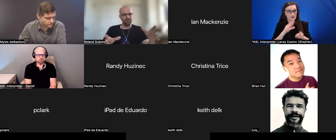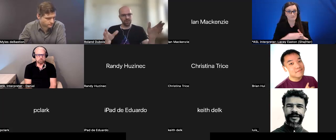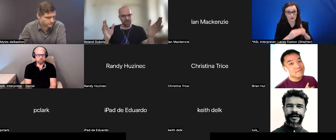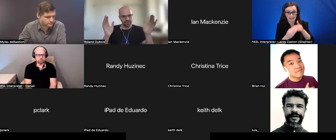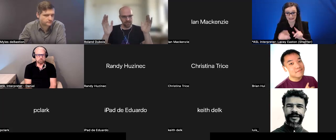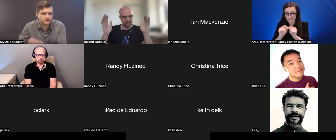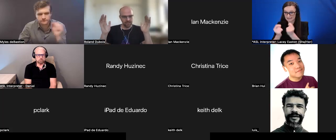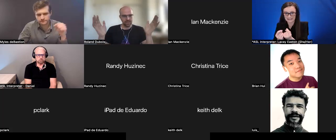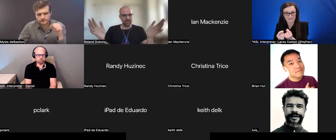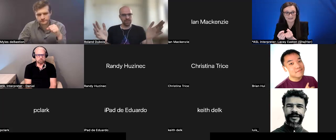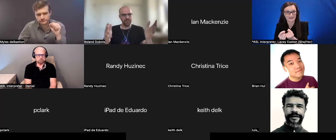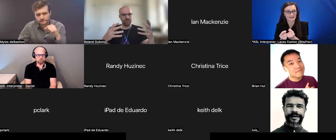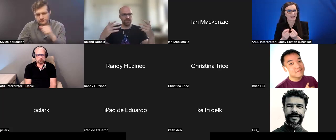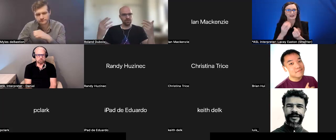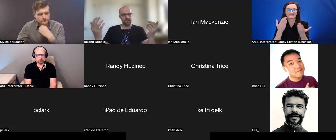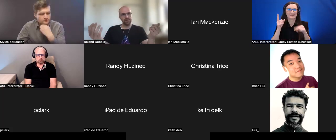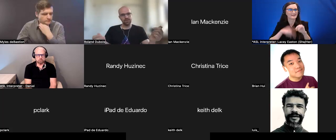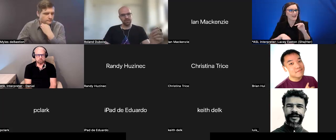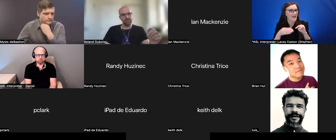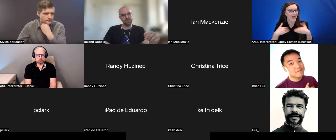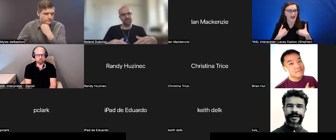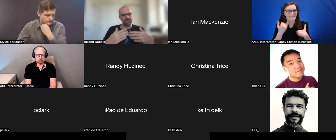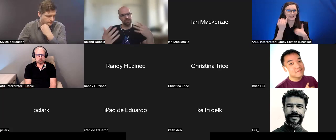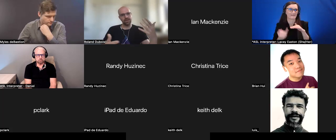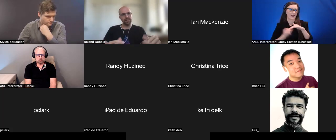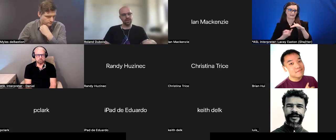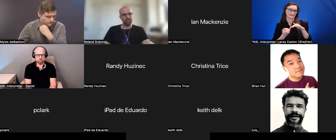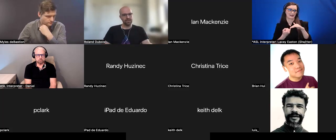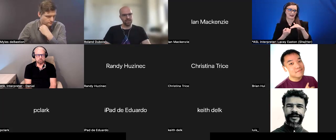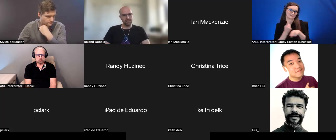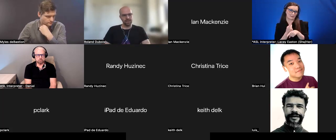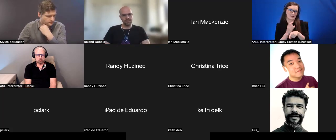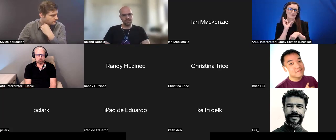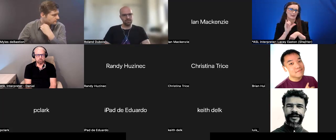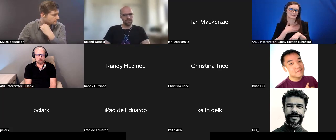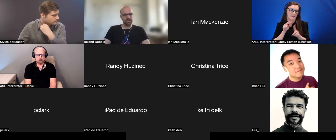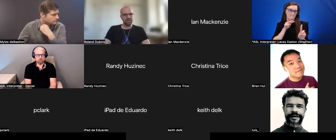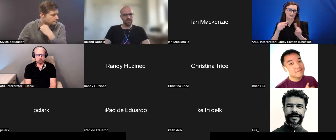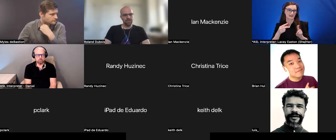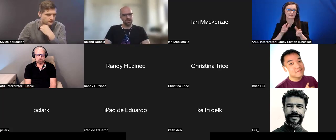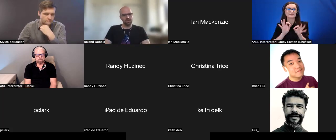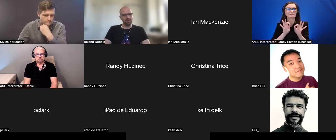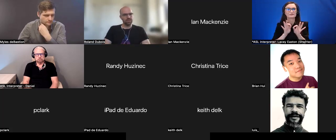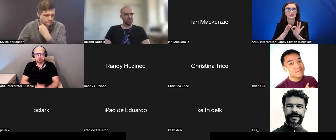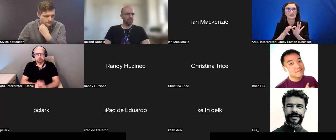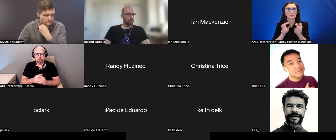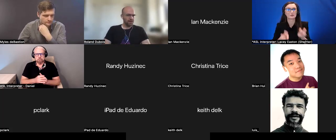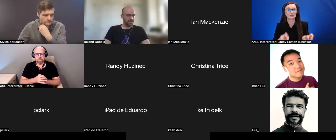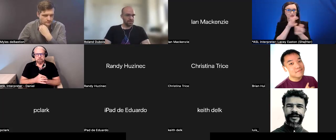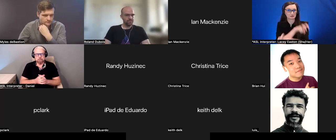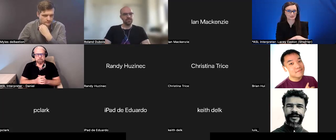if they are isolated in the online world, right? That is my take on that. We shouldn't compare it.